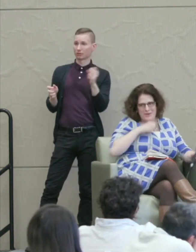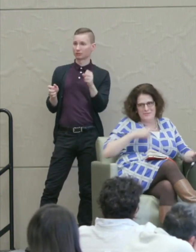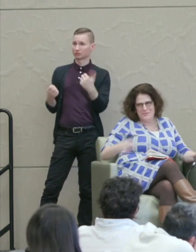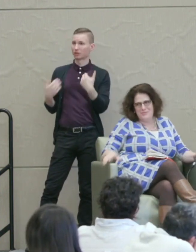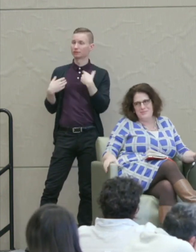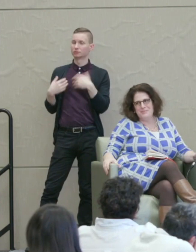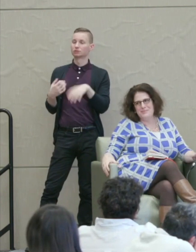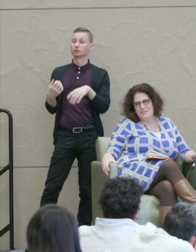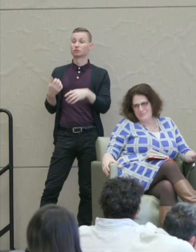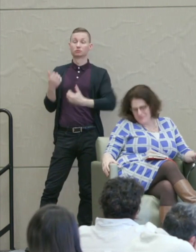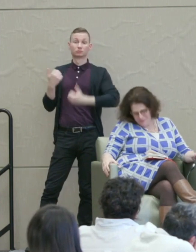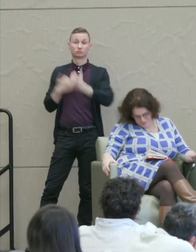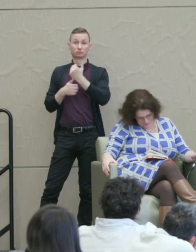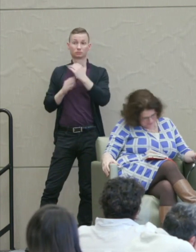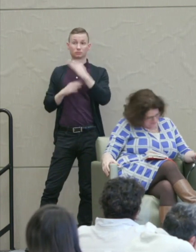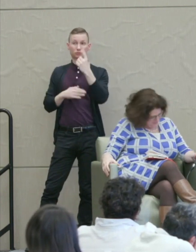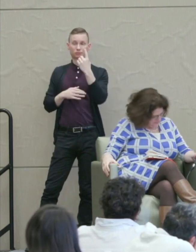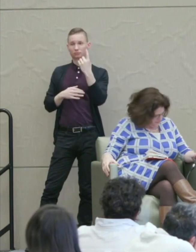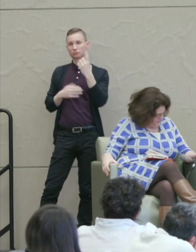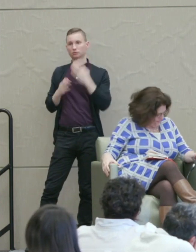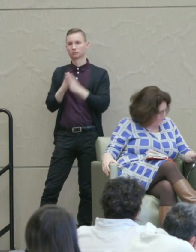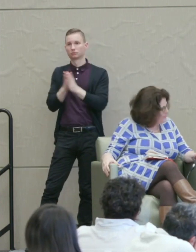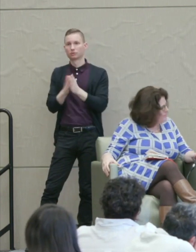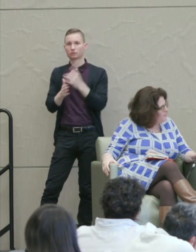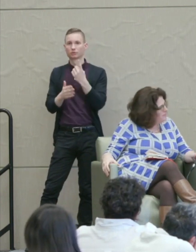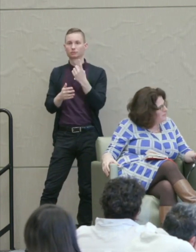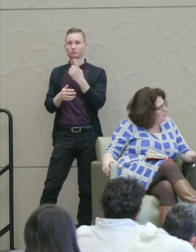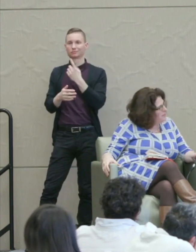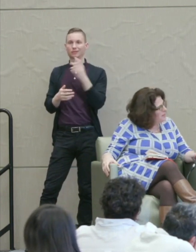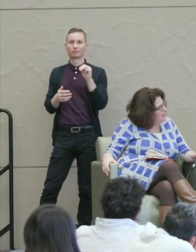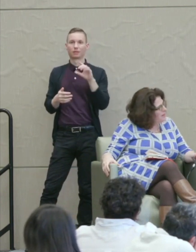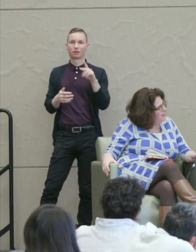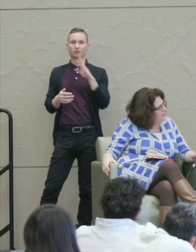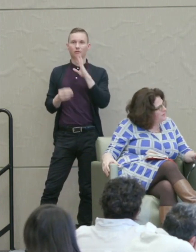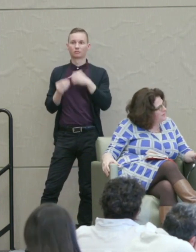And the main one is the motivational one that King talked about that if you're just in a